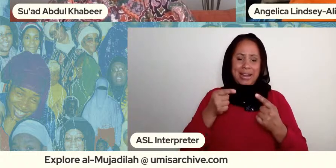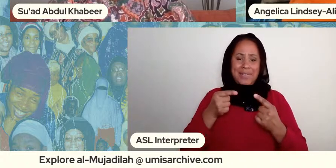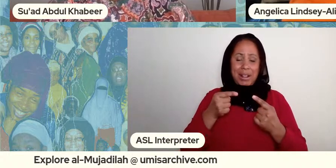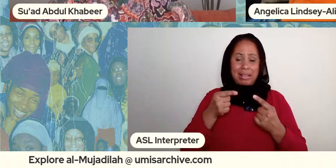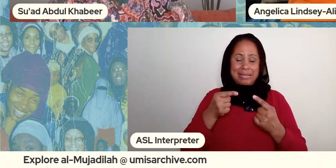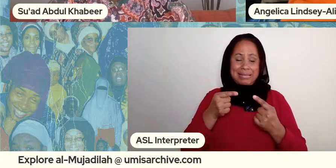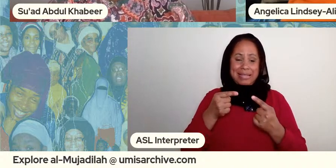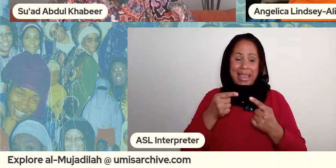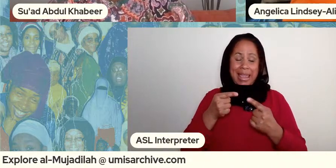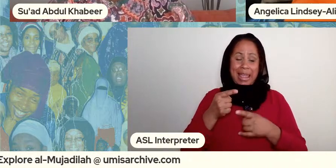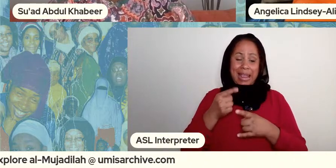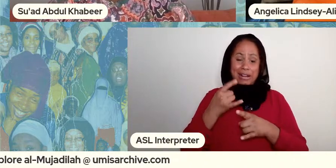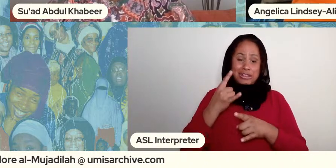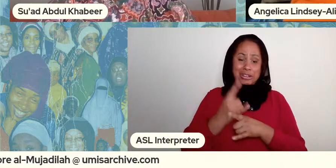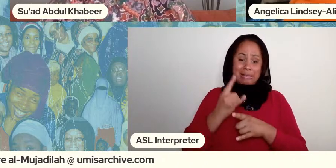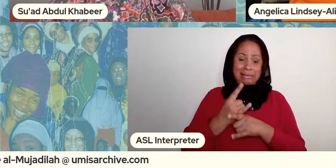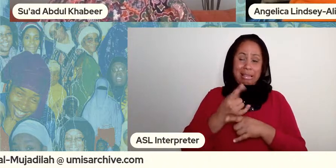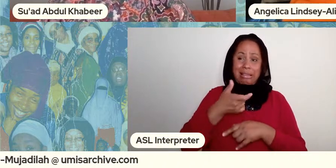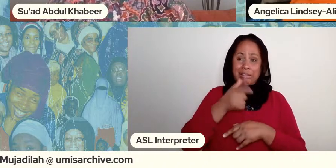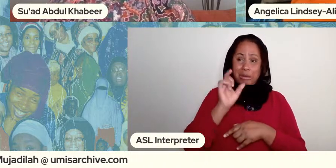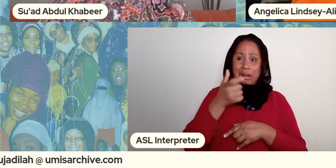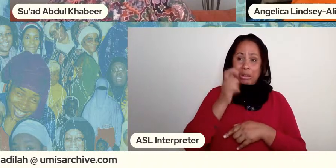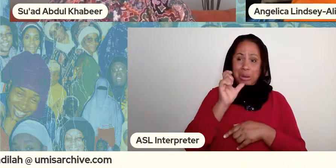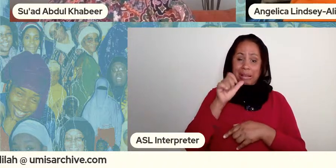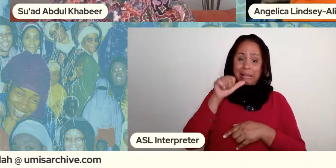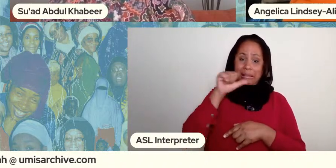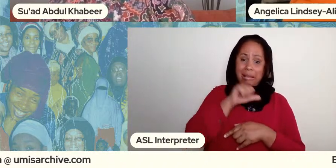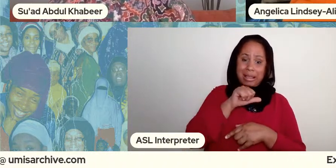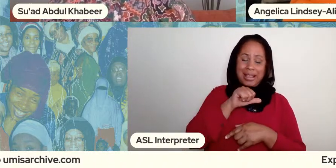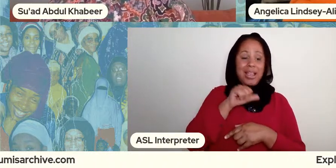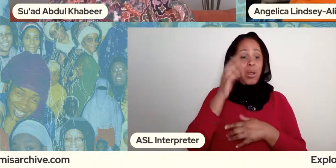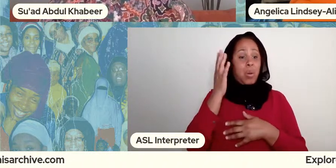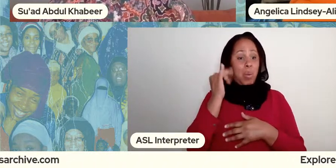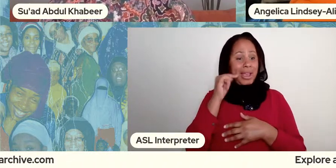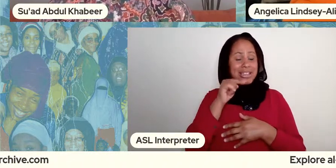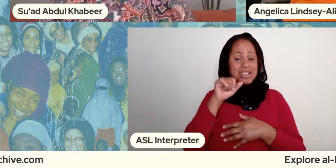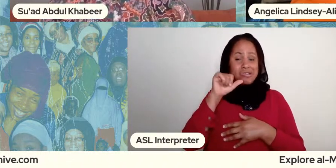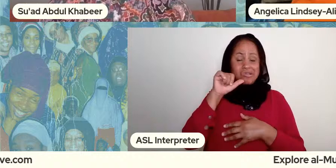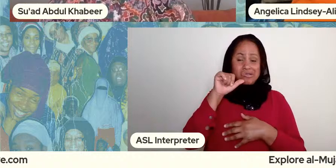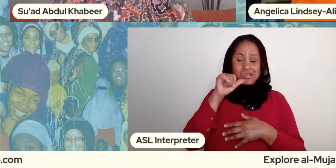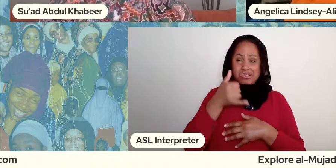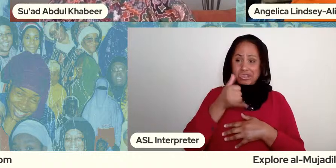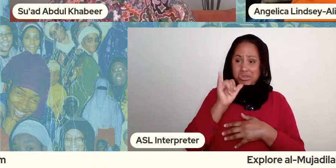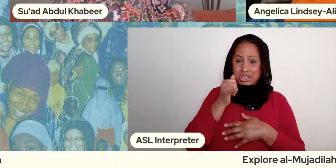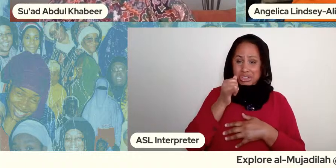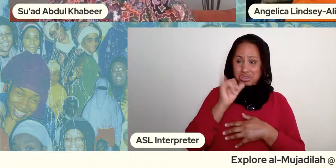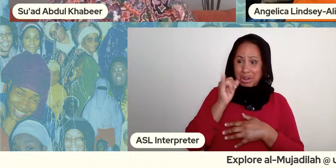could turn to she couldn't turn to her pastor she was my mother called her a holy roller so she was